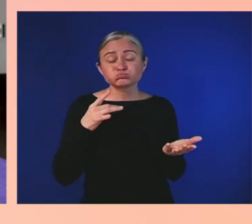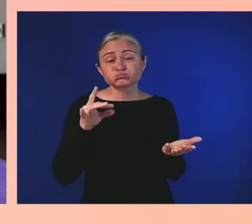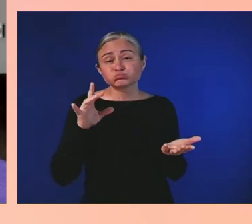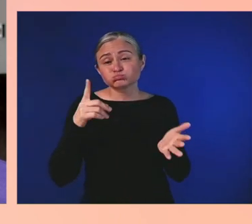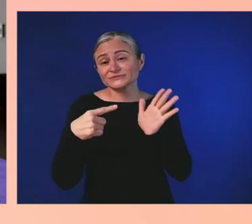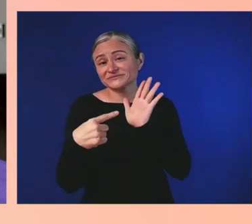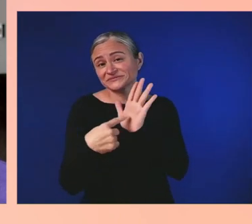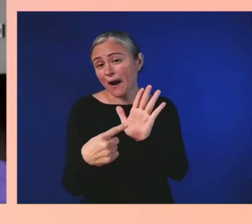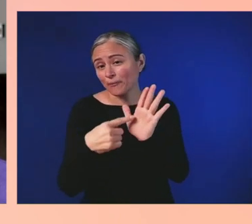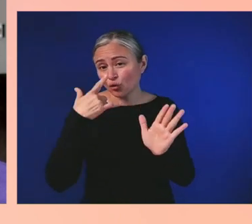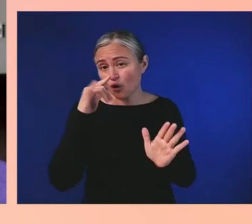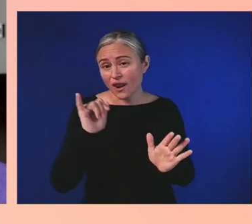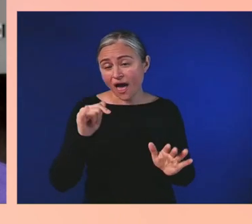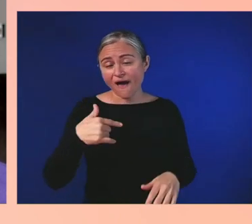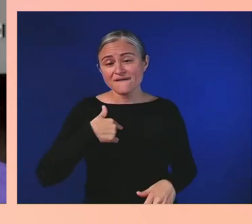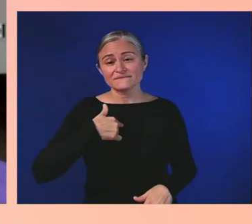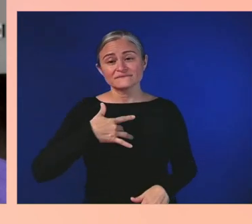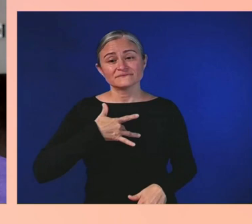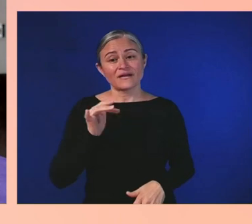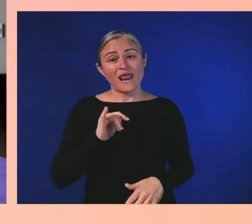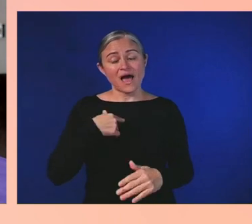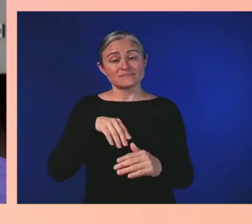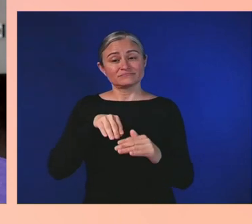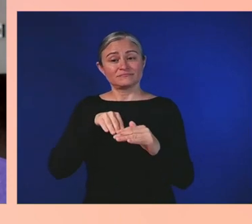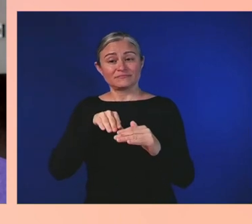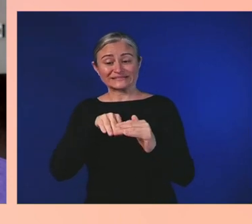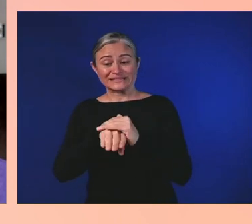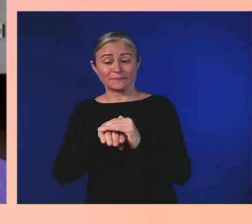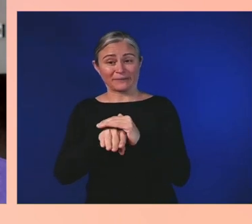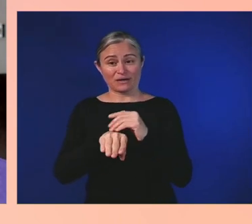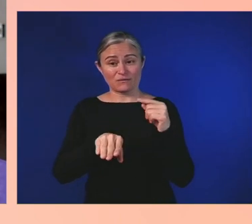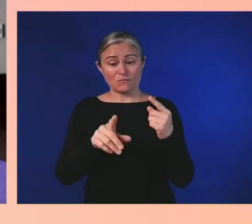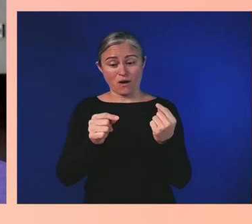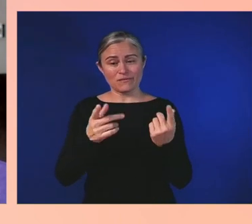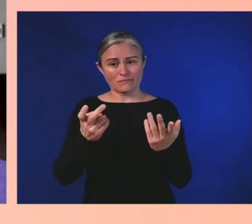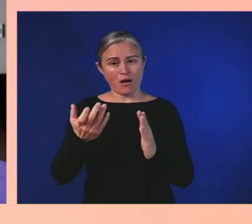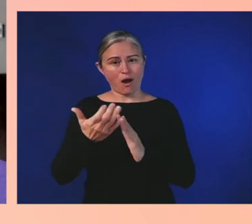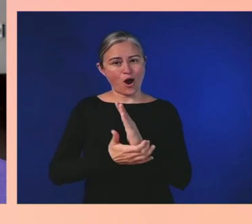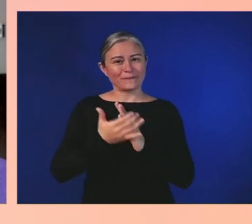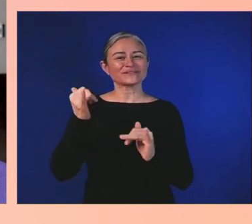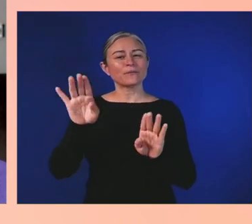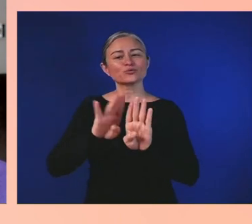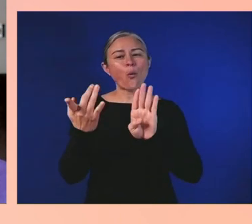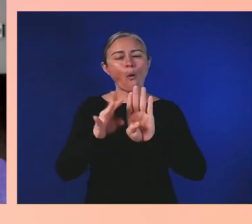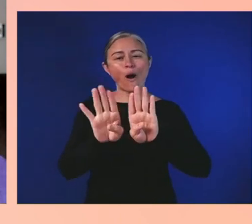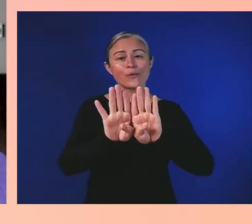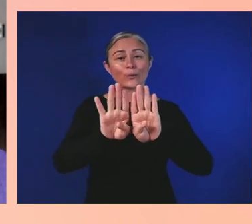this automatic sliding door that recognizes your needs as a person.